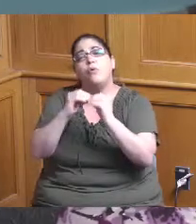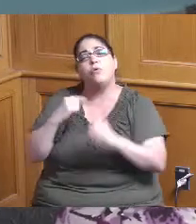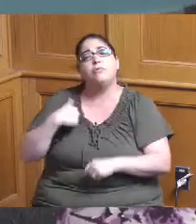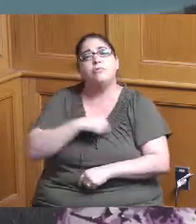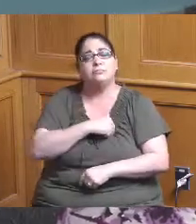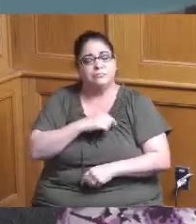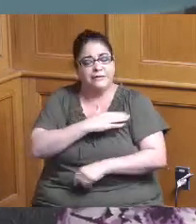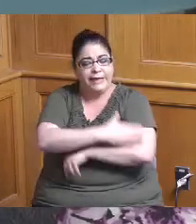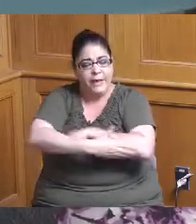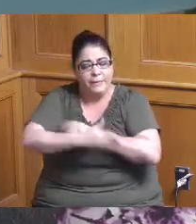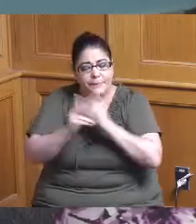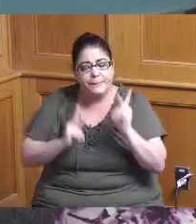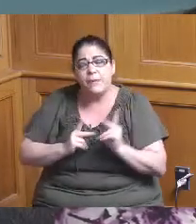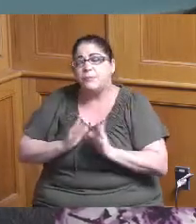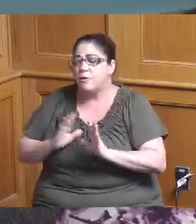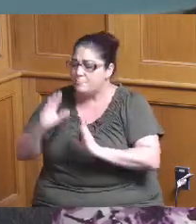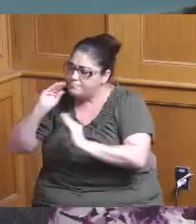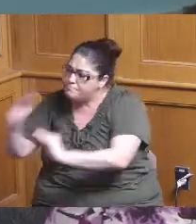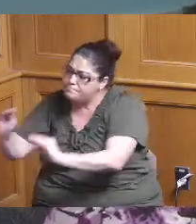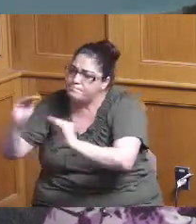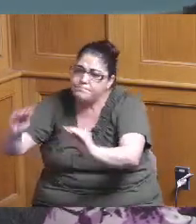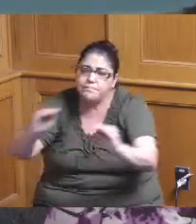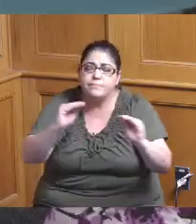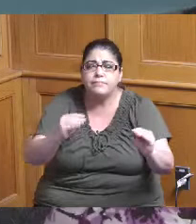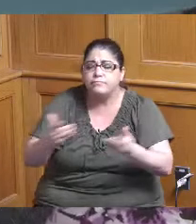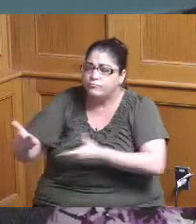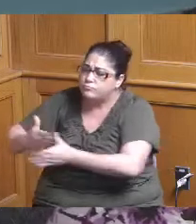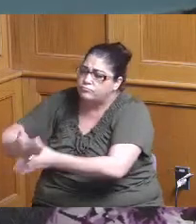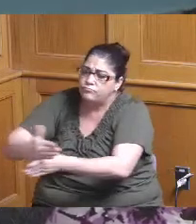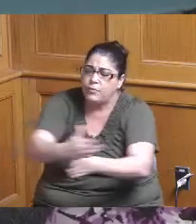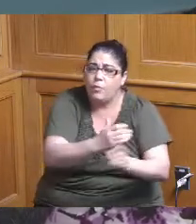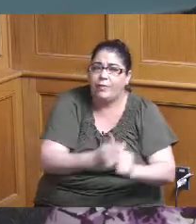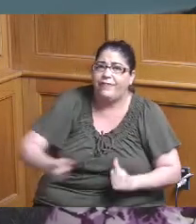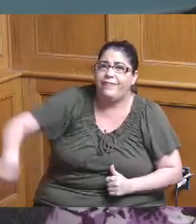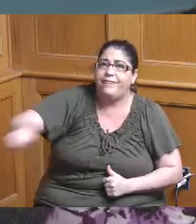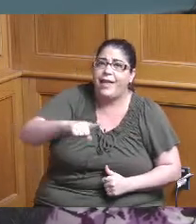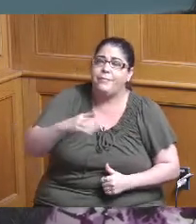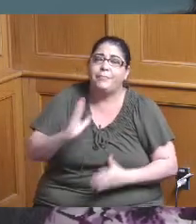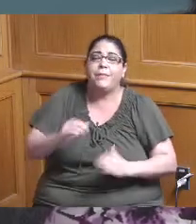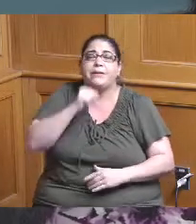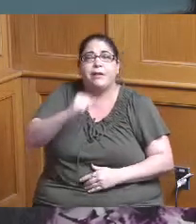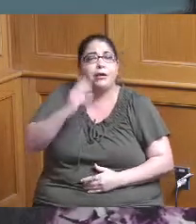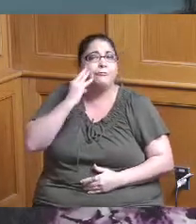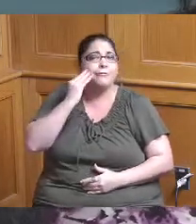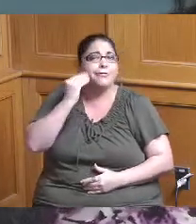does and all the opportunities that they may not be familiar with most of the time when I talk to